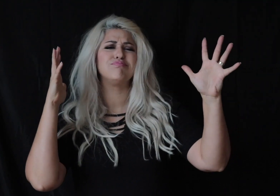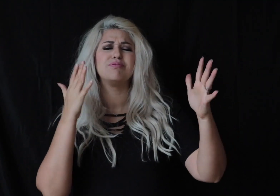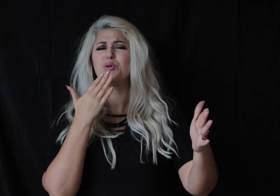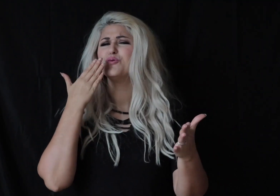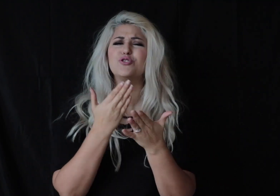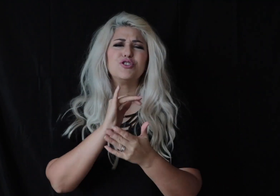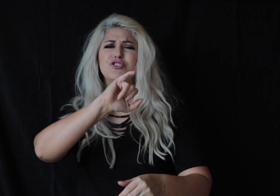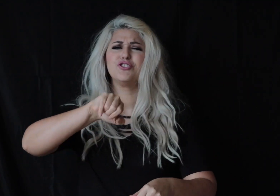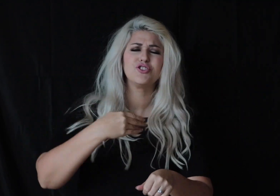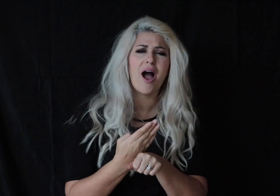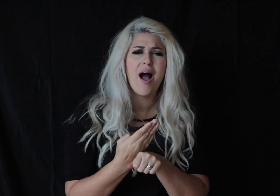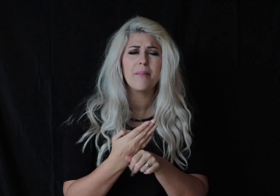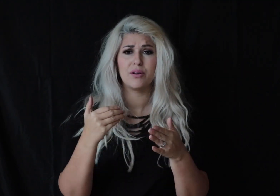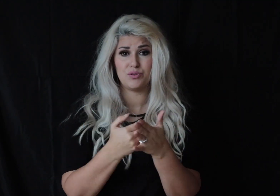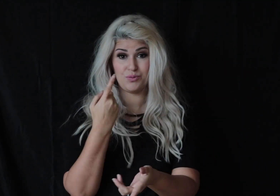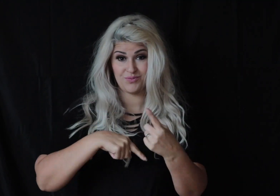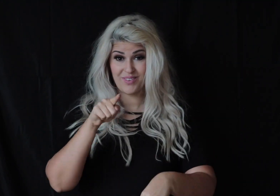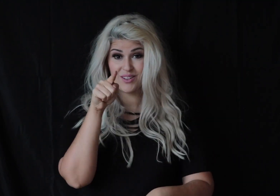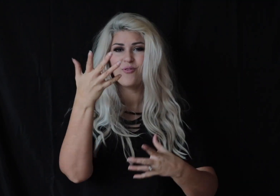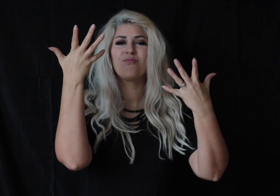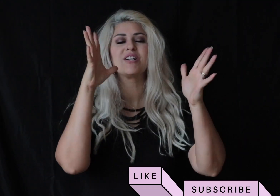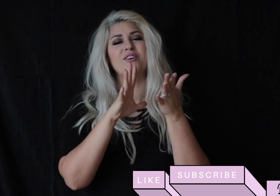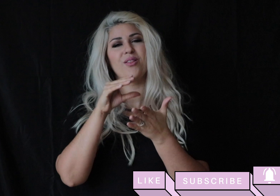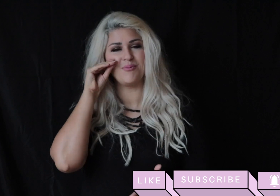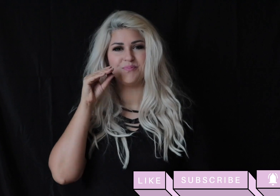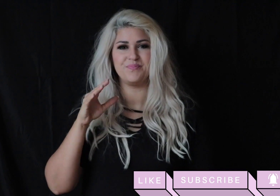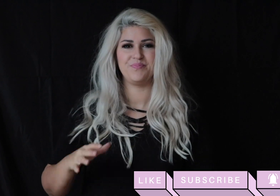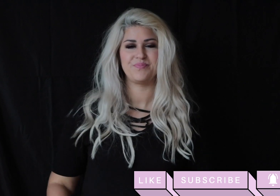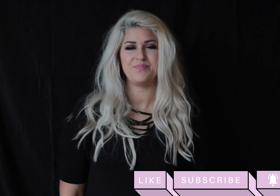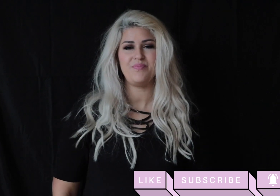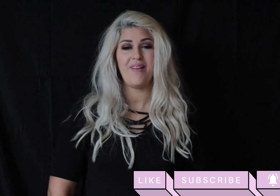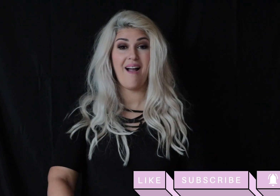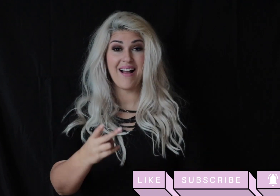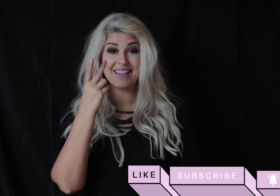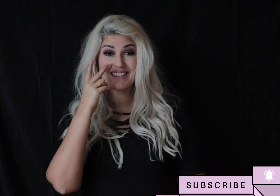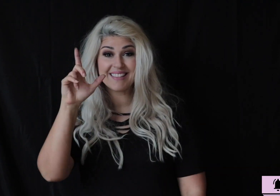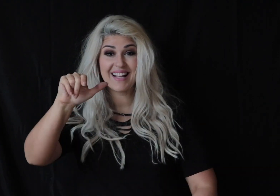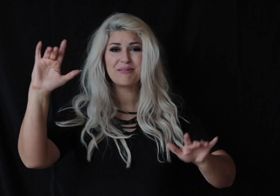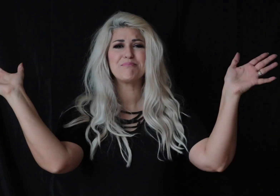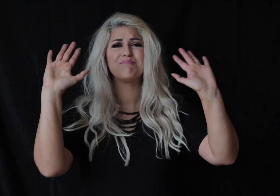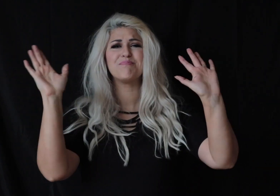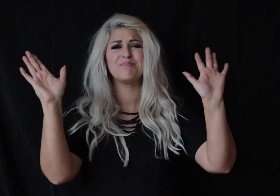My goodness good job. You learned a new sign today. I'll see you later. Bye